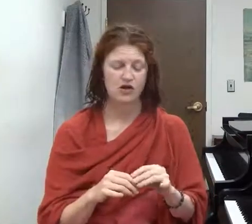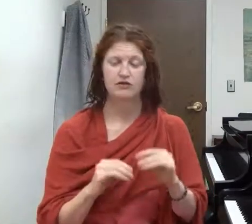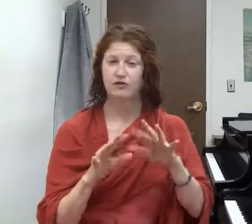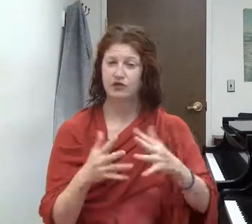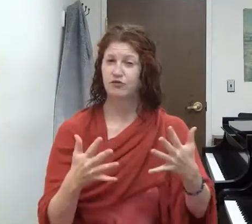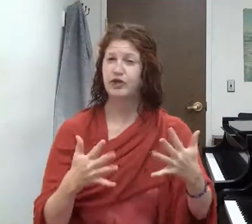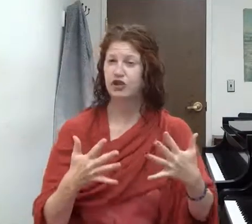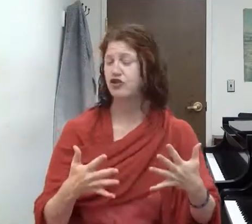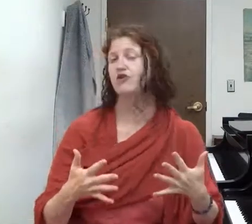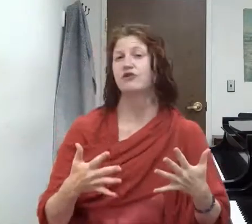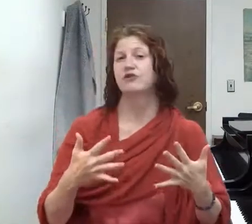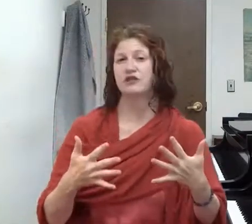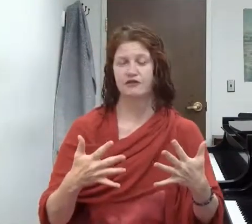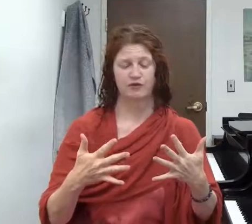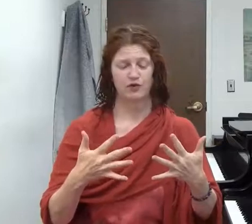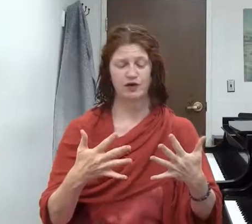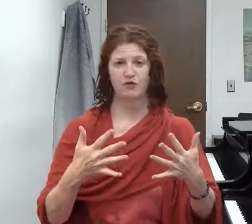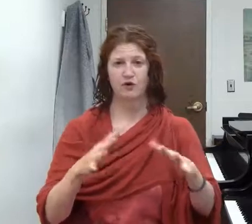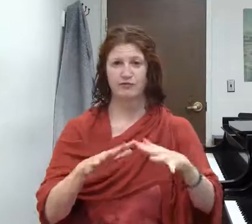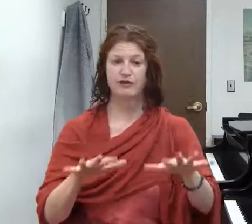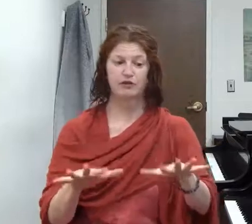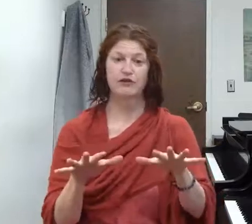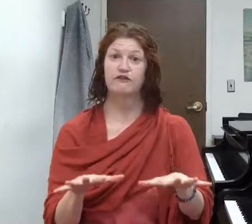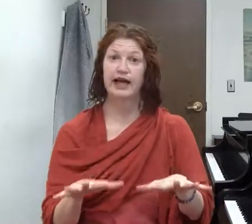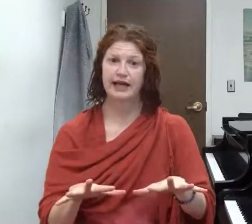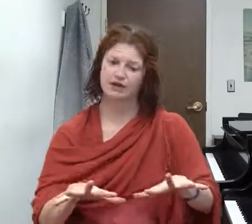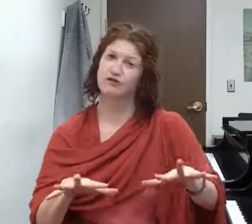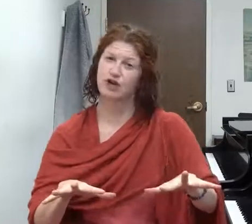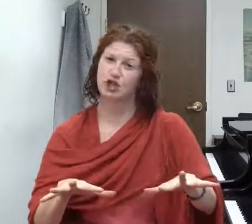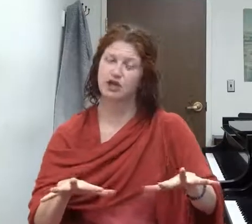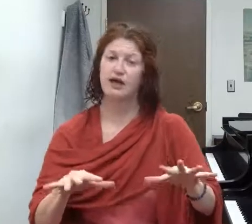So just to really show you the difference between what's possible with a flat hand stretching and